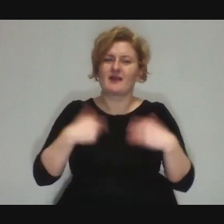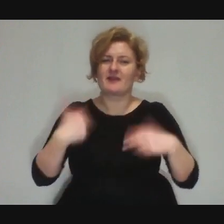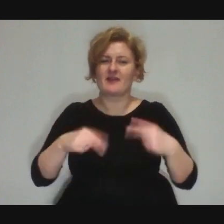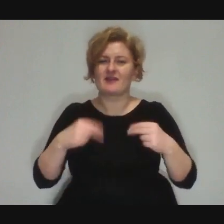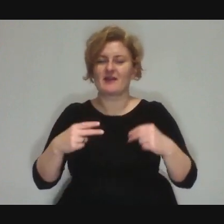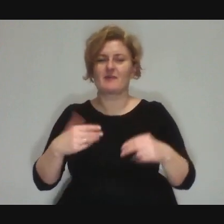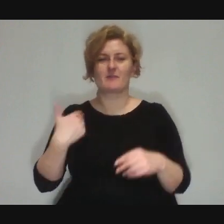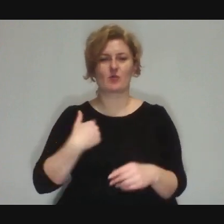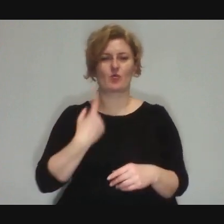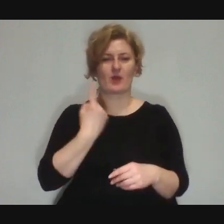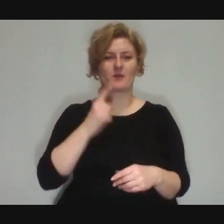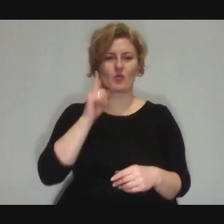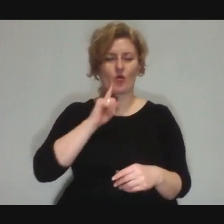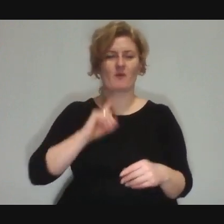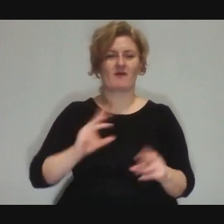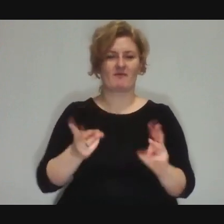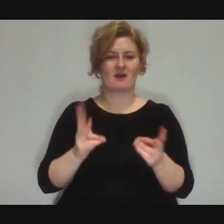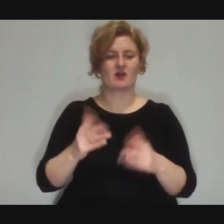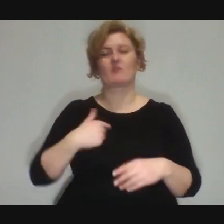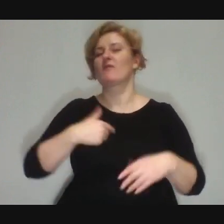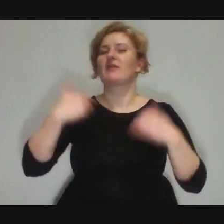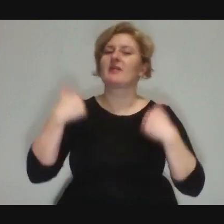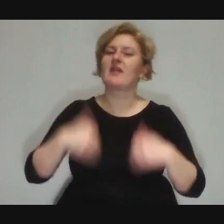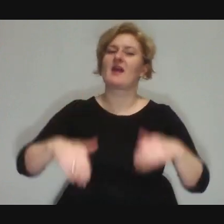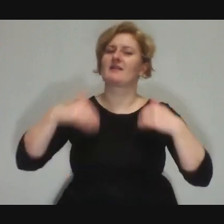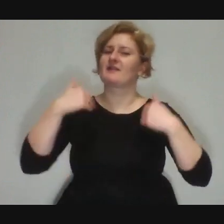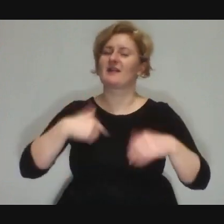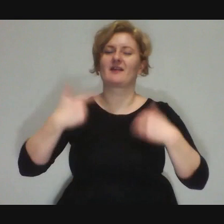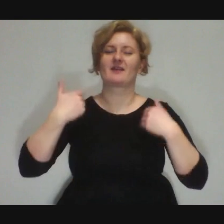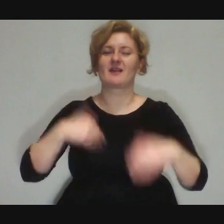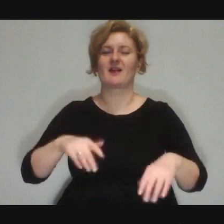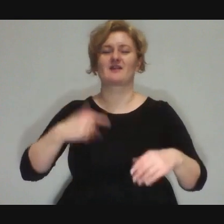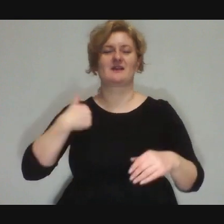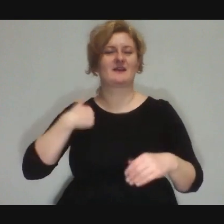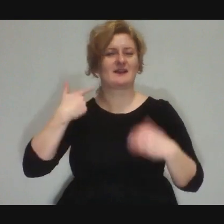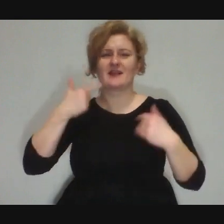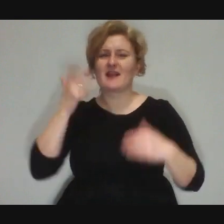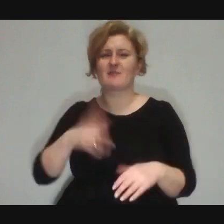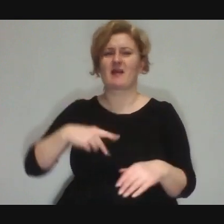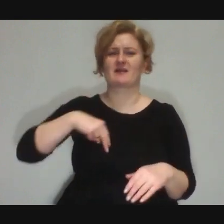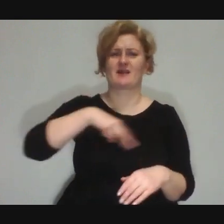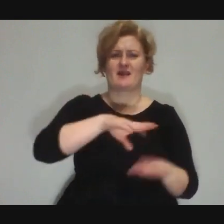There was a guy who said that, but when it came to the show and when the show started,